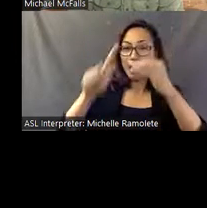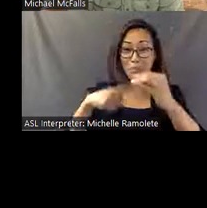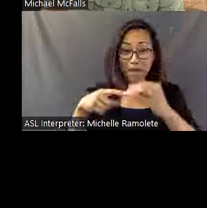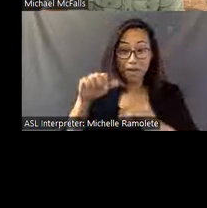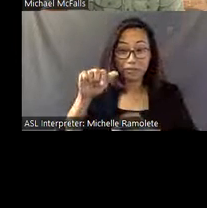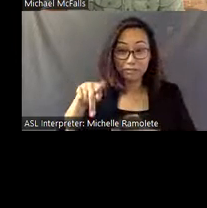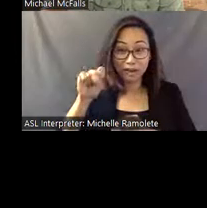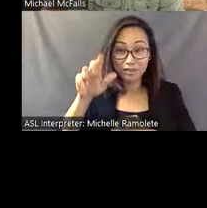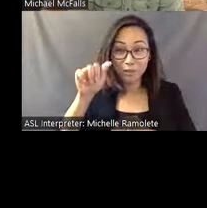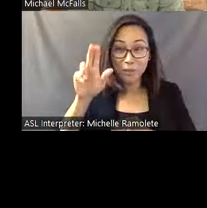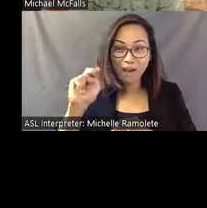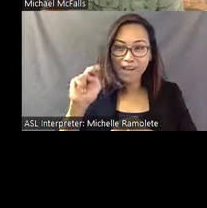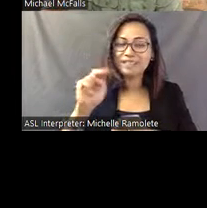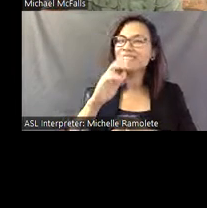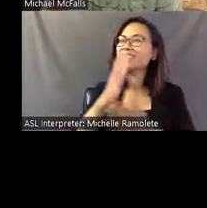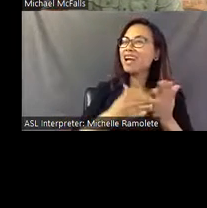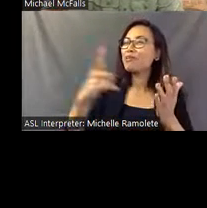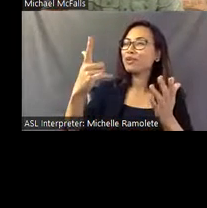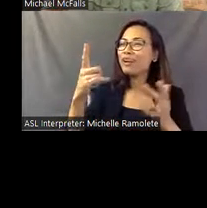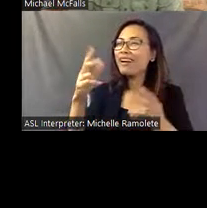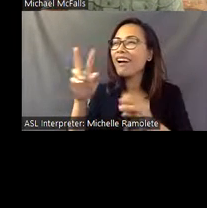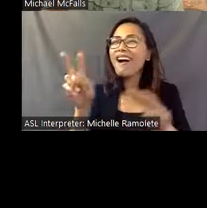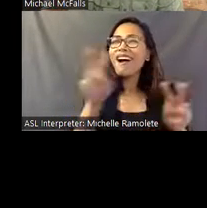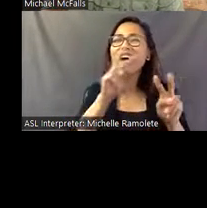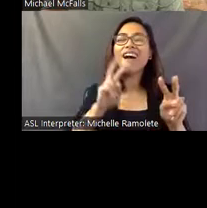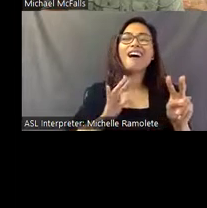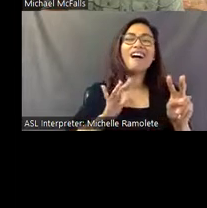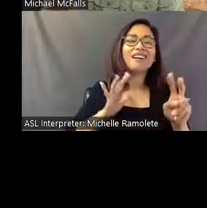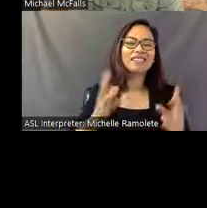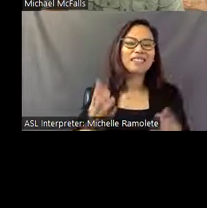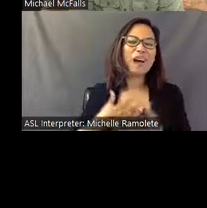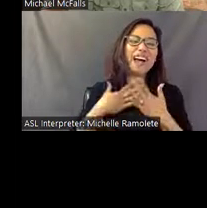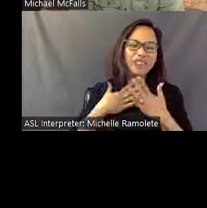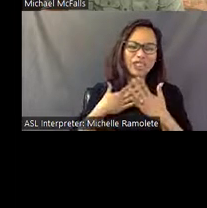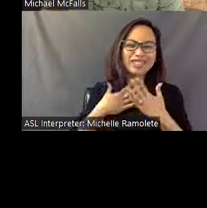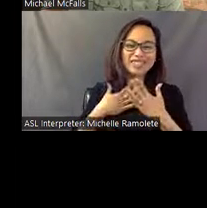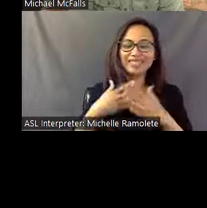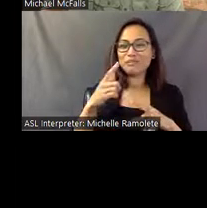songs that they said were inspired by Pasaquan, you know, but it was a great recording session.